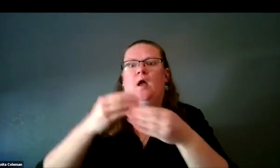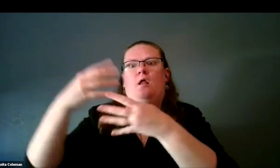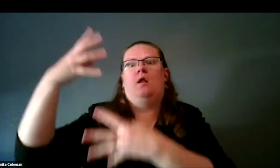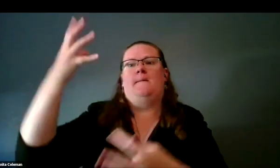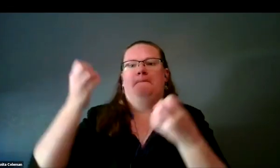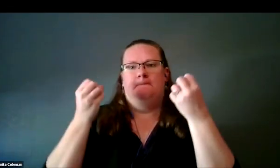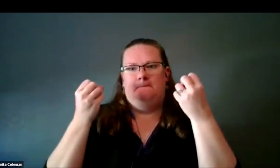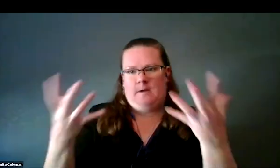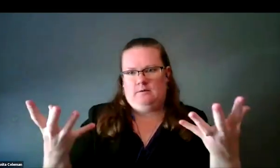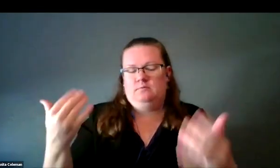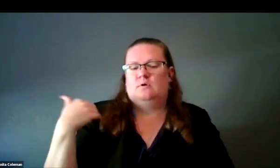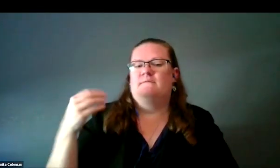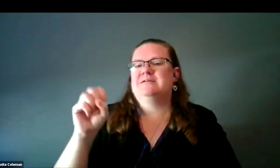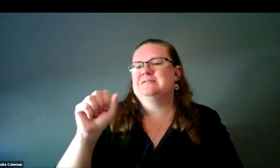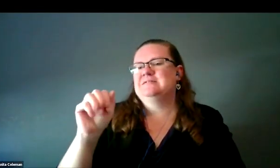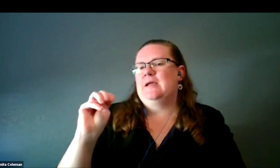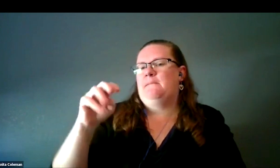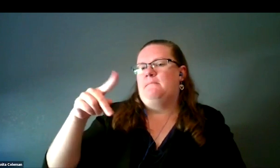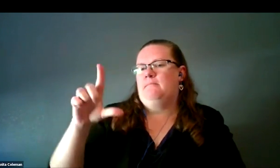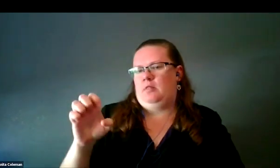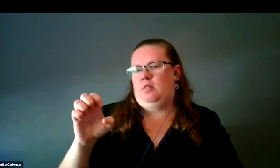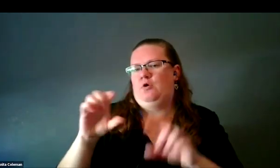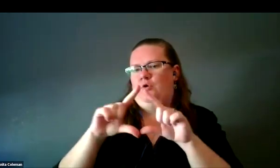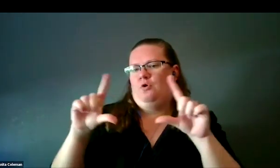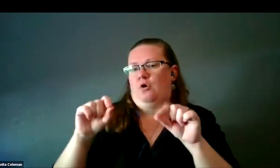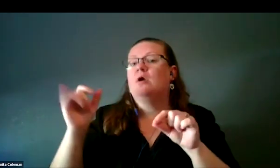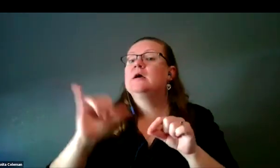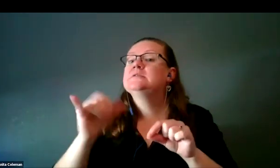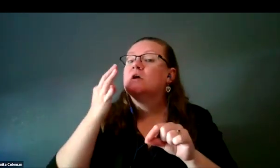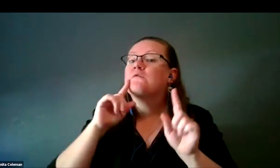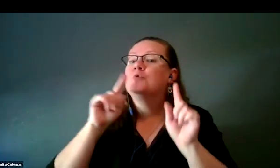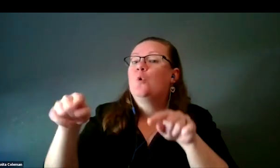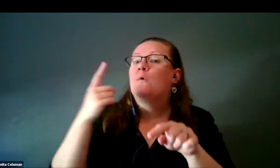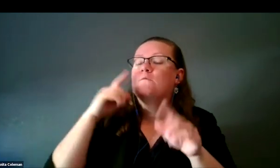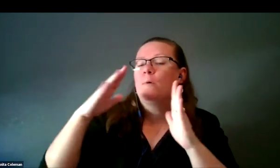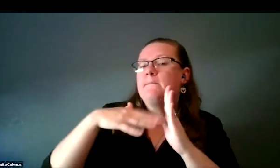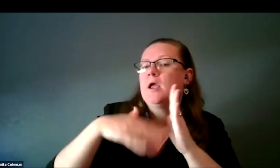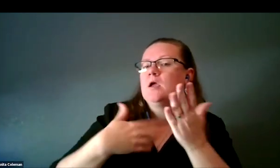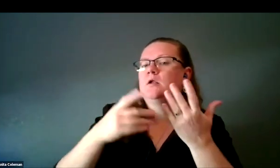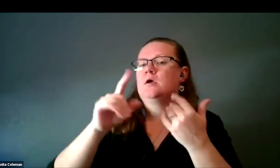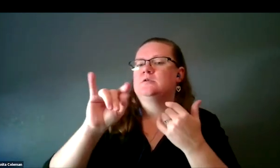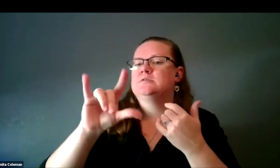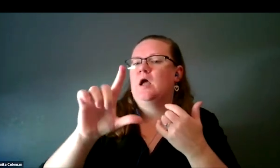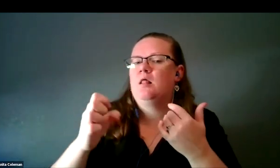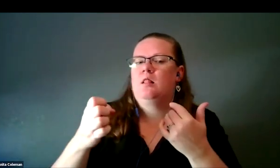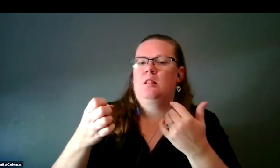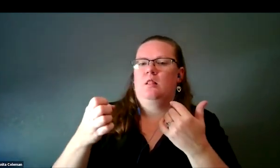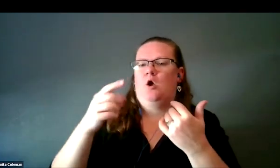We have a sample card. It's like if you want to go pick out tile or paint or carpet,